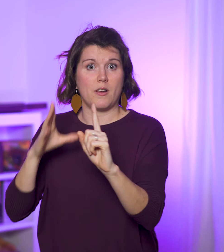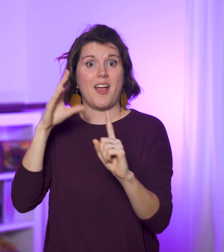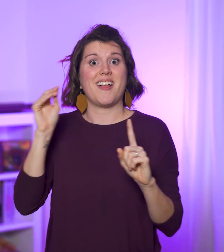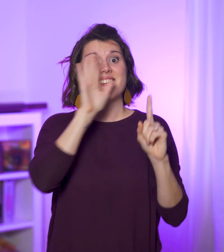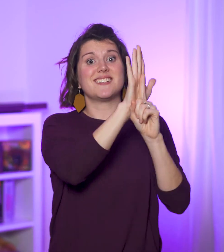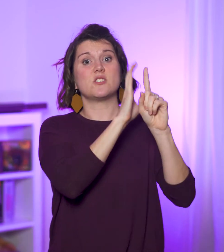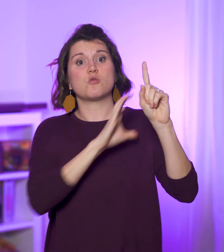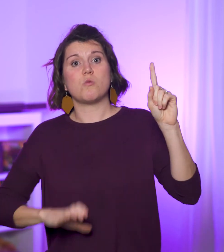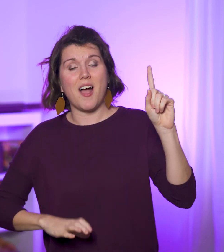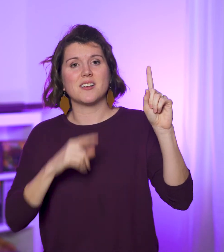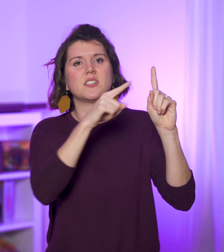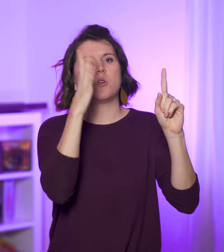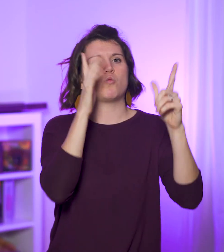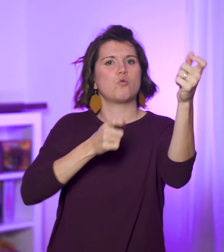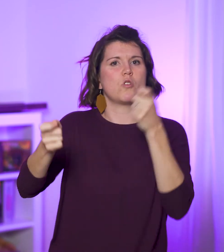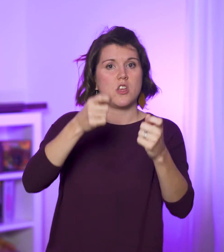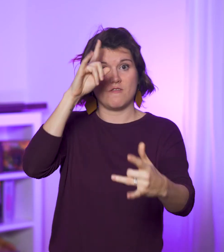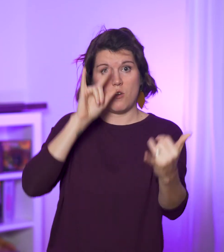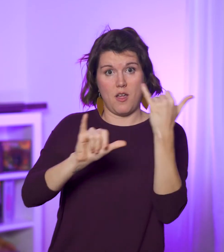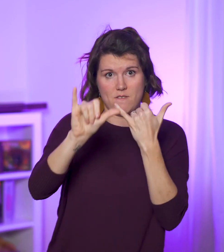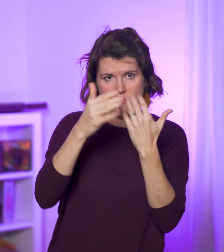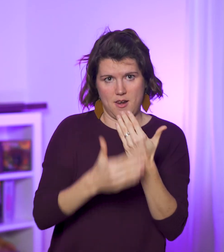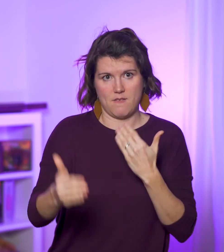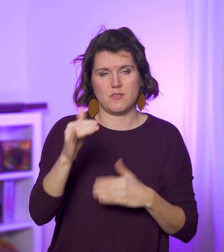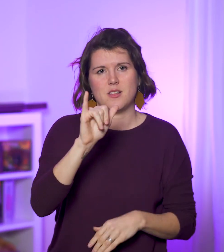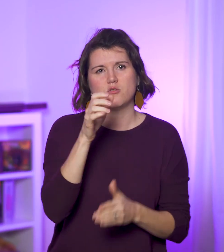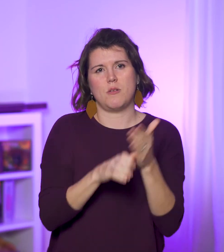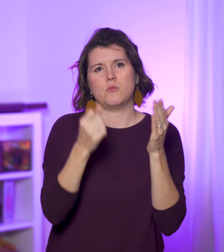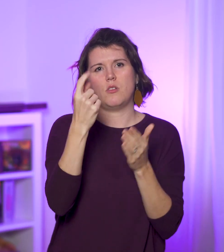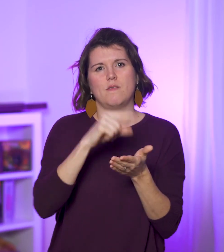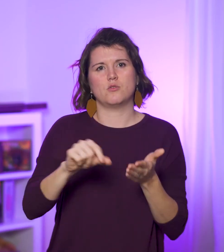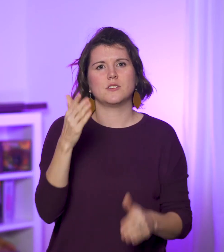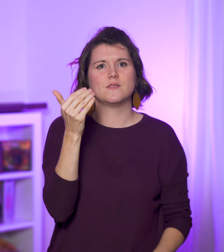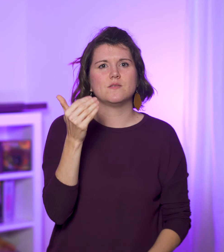and of His Christ, and He shall reign forever and ever” (11:15).